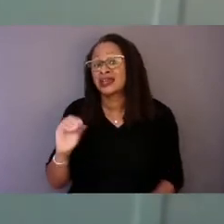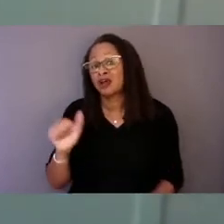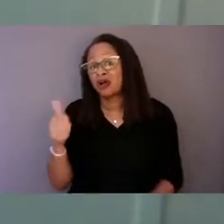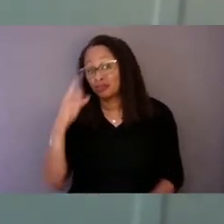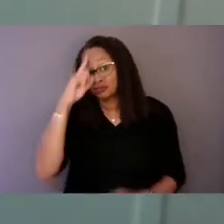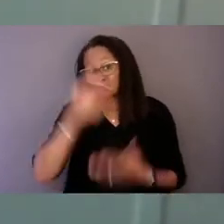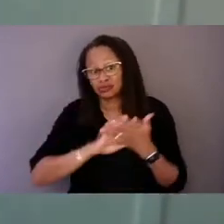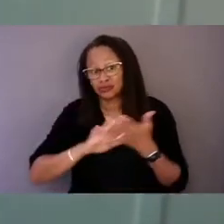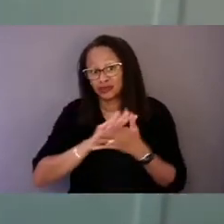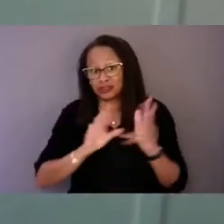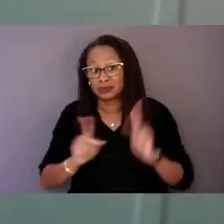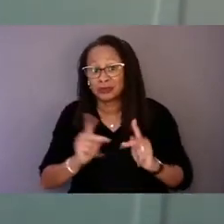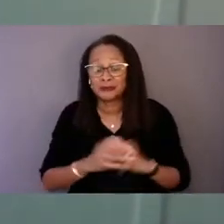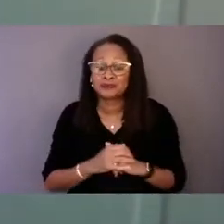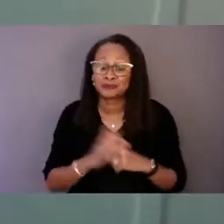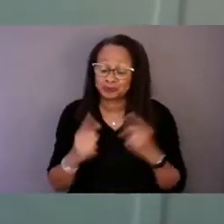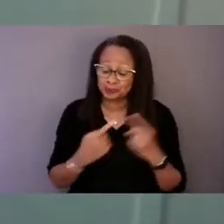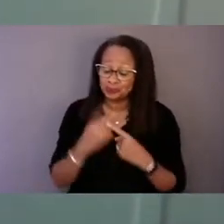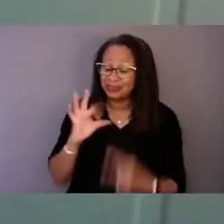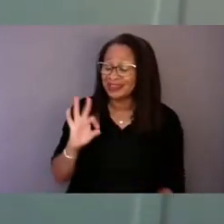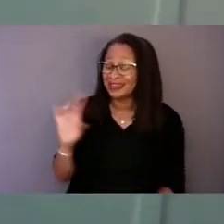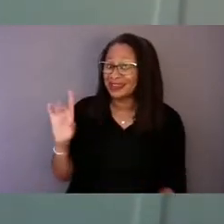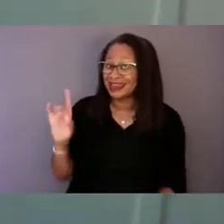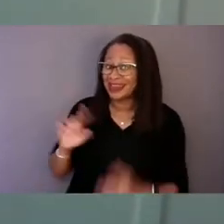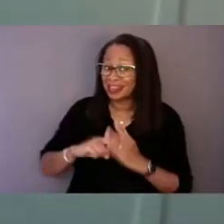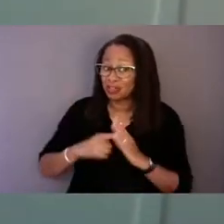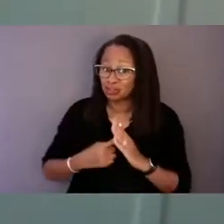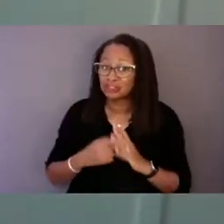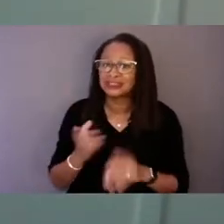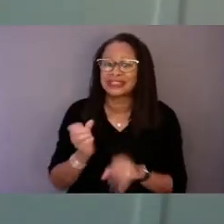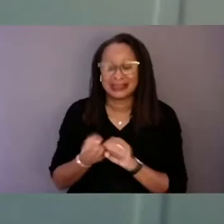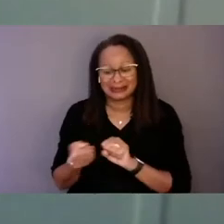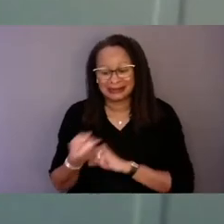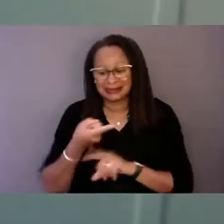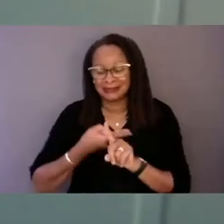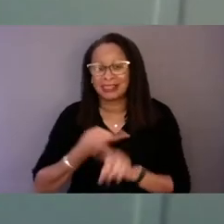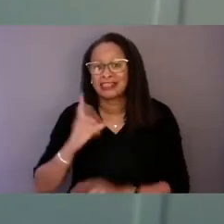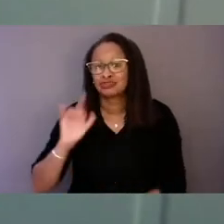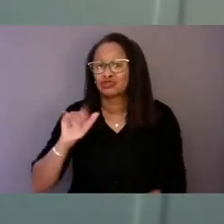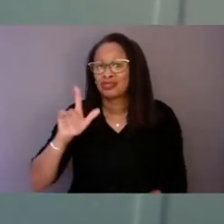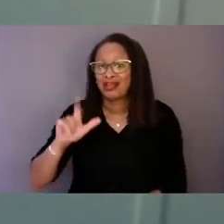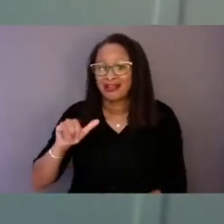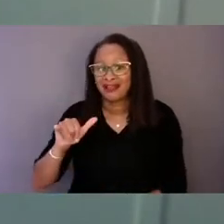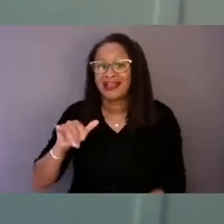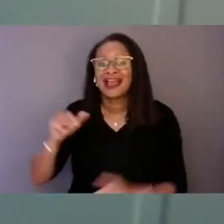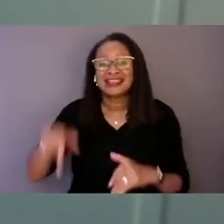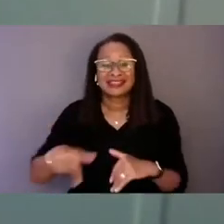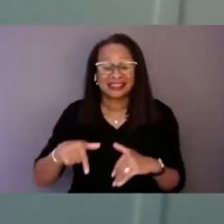When 988 launches in July as this nation's first national emergency line